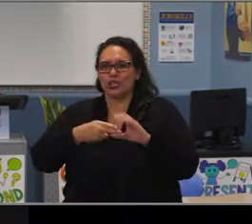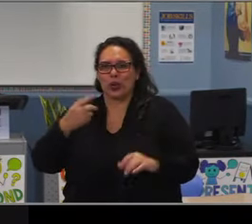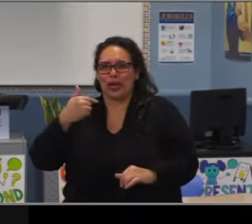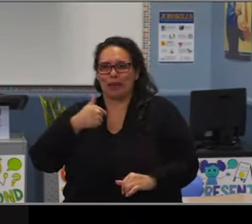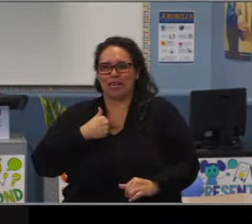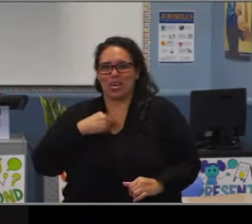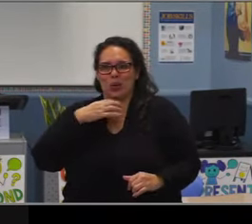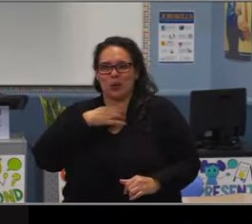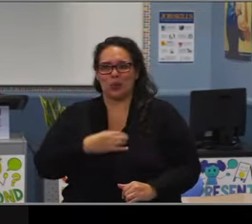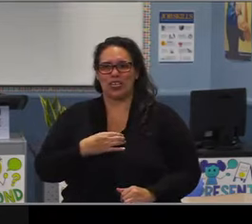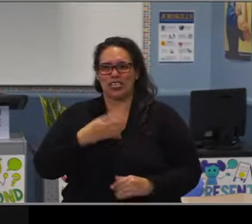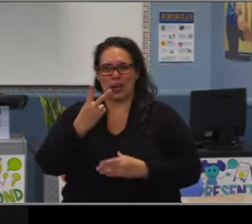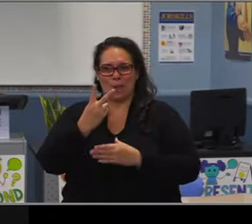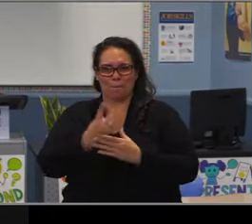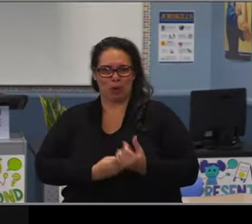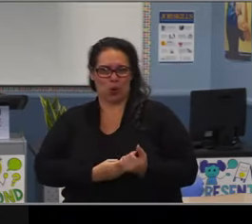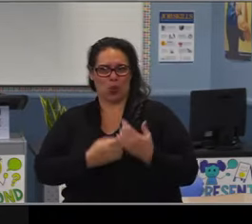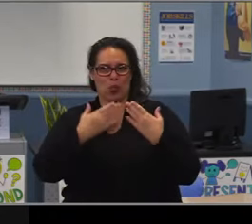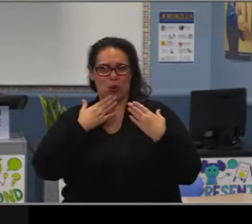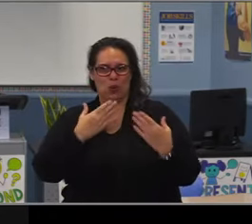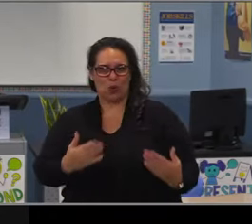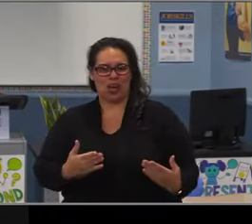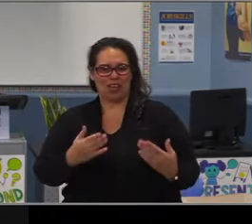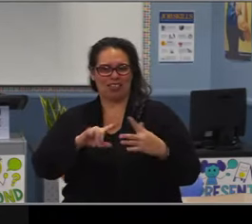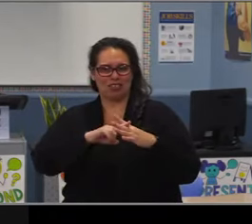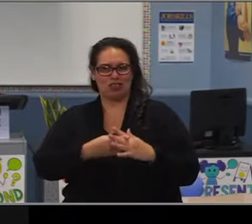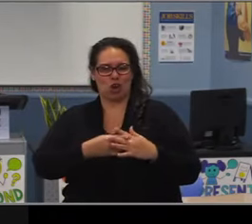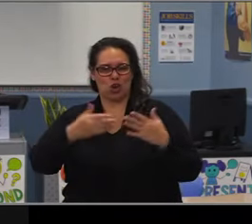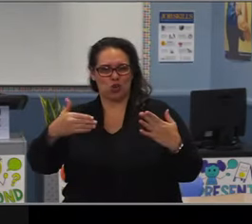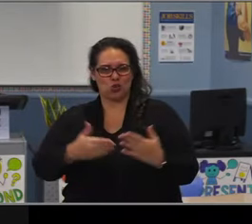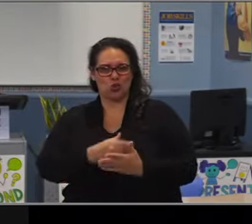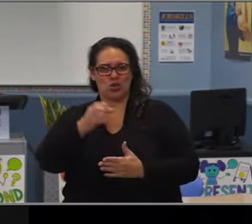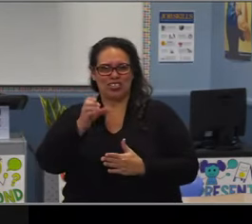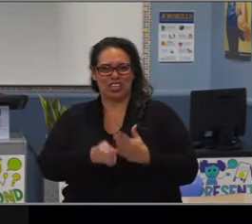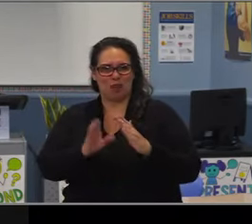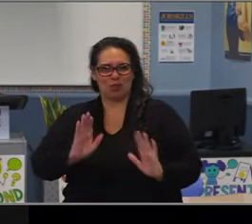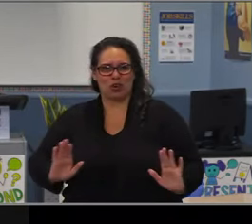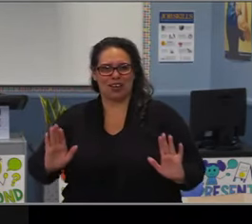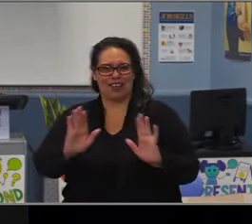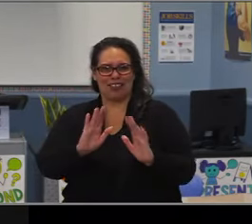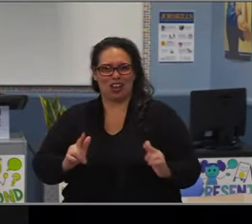I wanna thank you that you have always insisted on equity for all students.